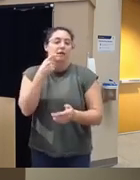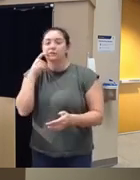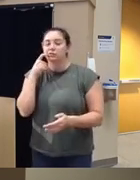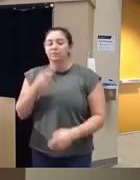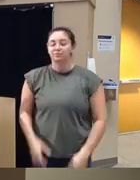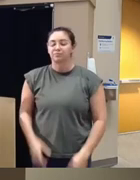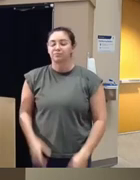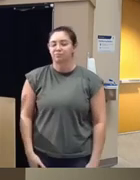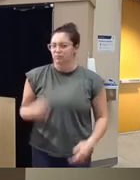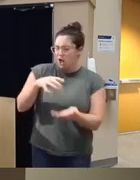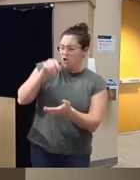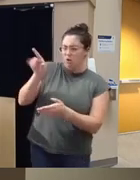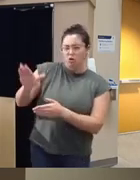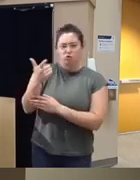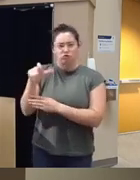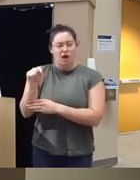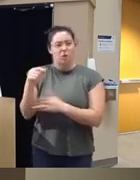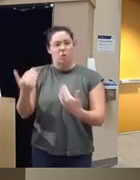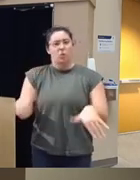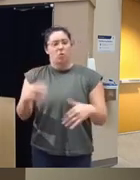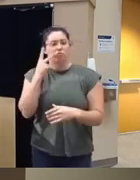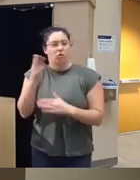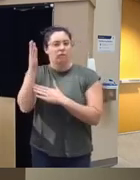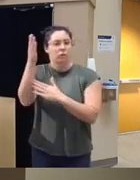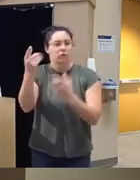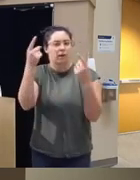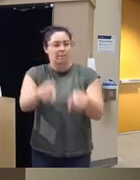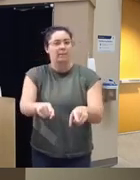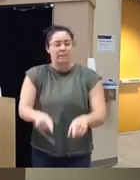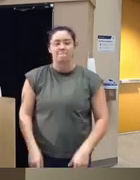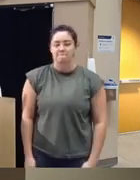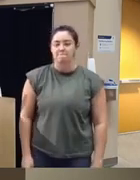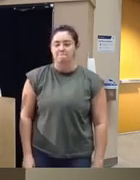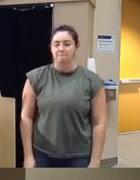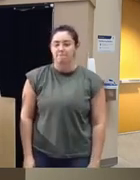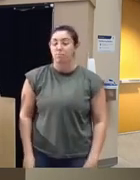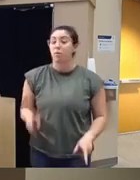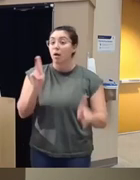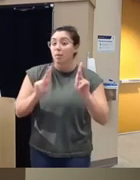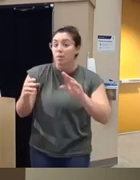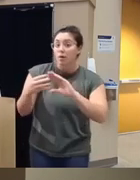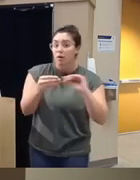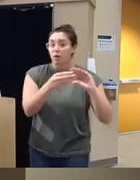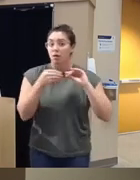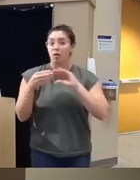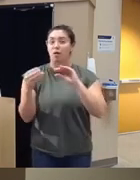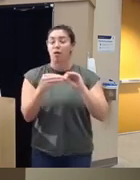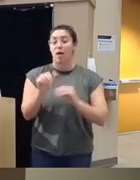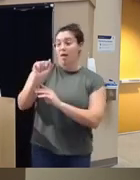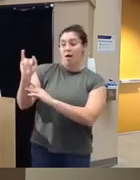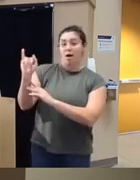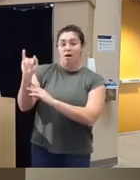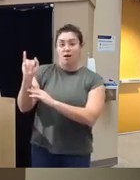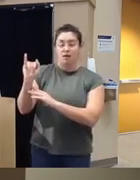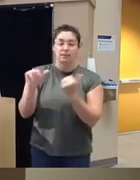grant I really saw the future you know people you know when people talked about how AI will be the